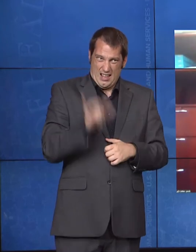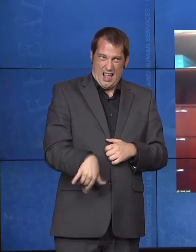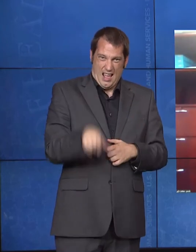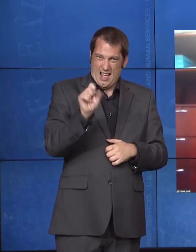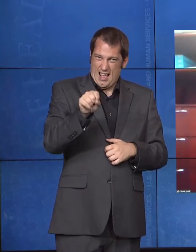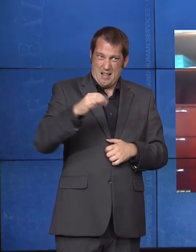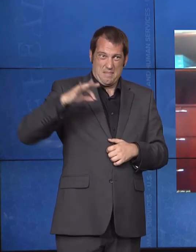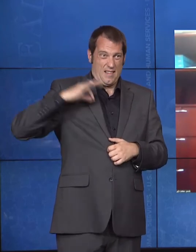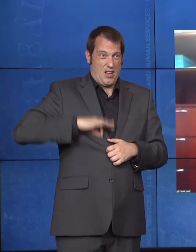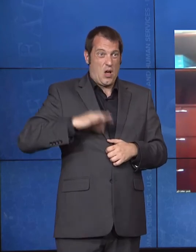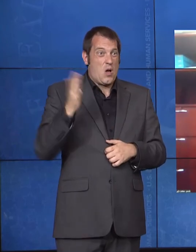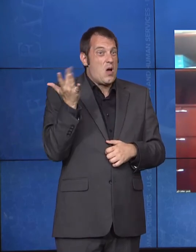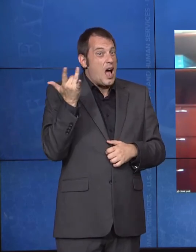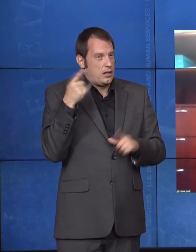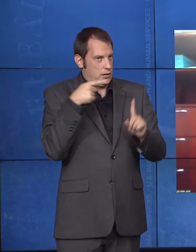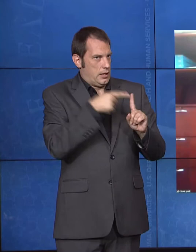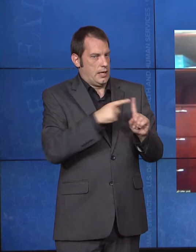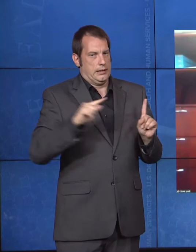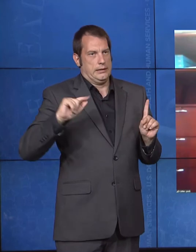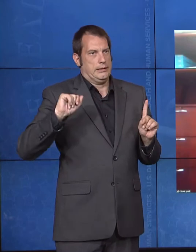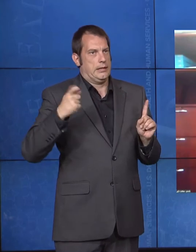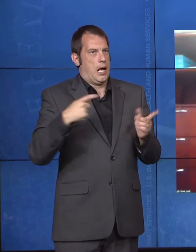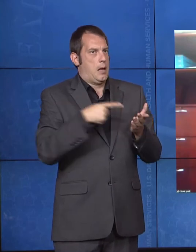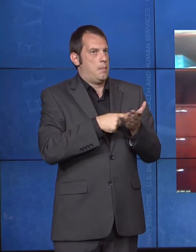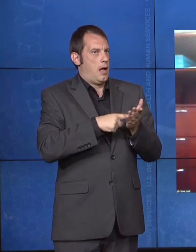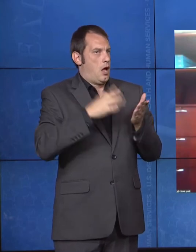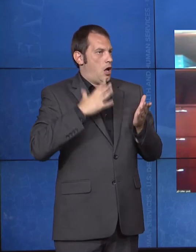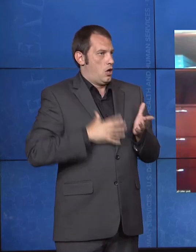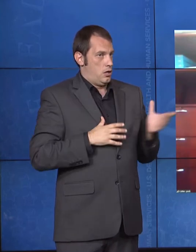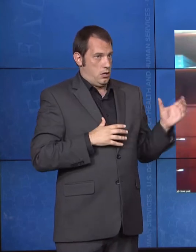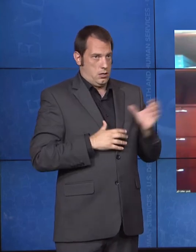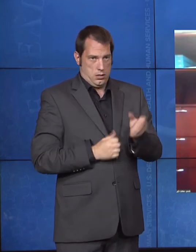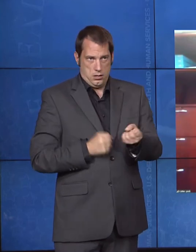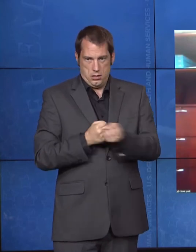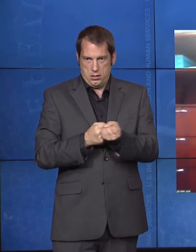to serve individuals. So, it's a true win-win. You know, at CMS, we've really been focusing